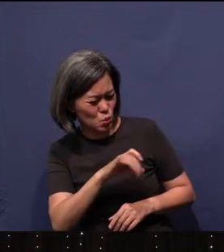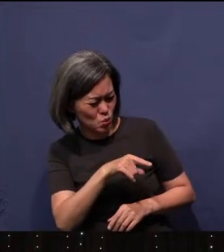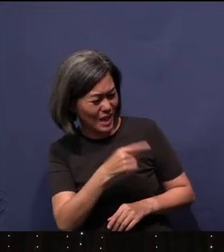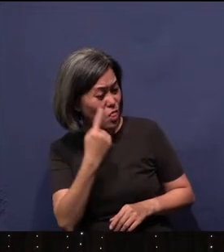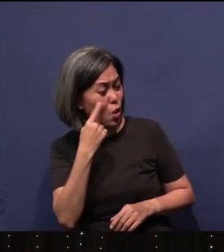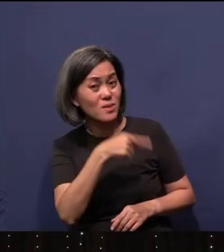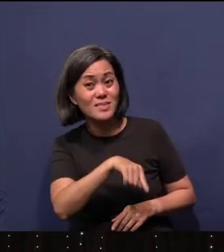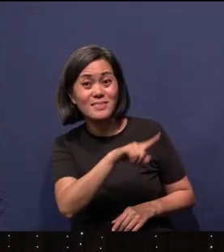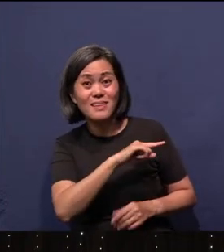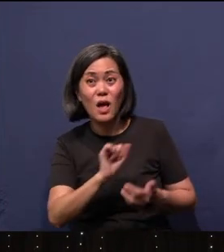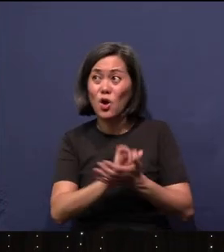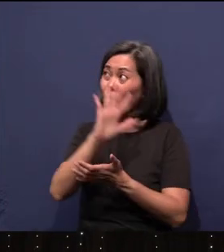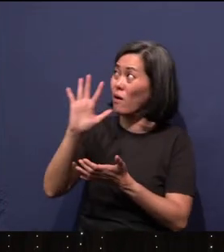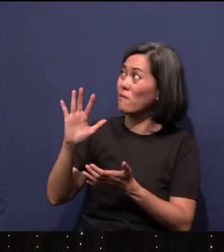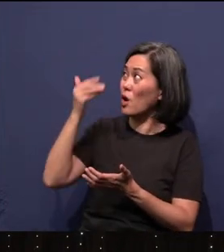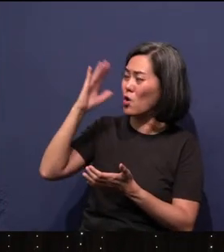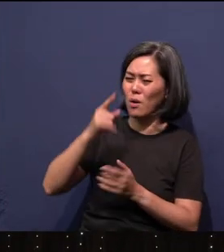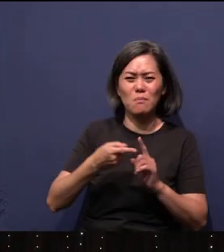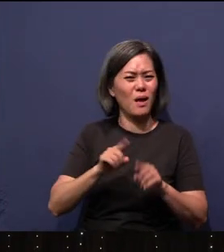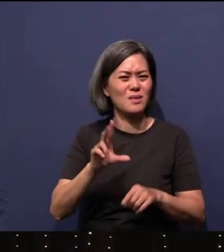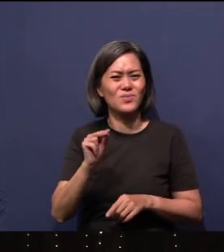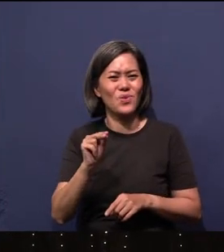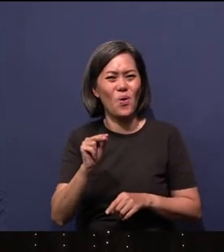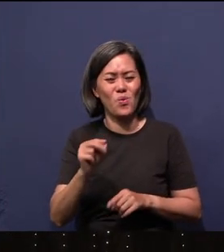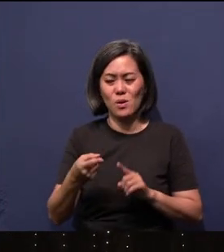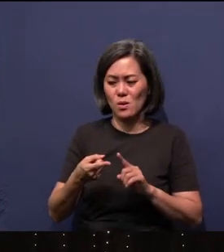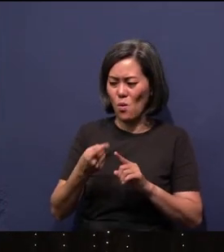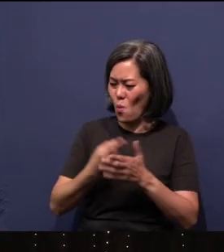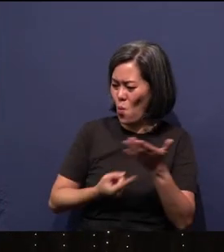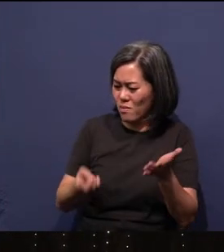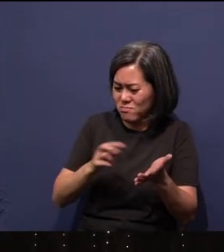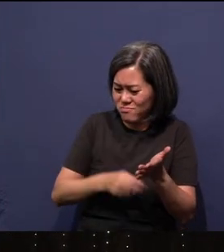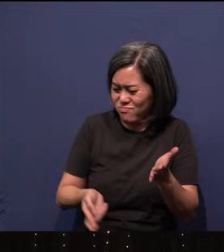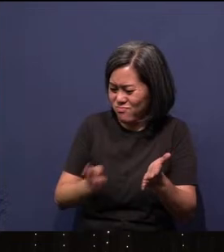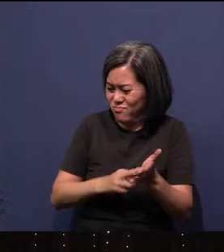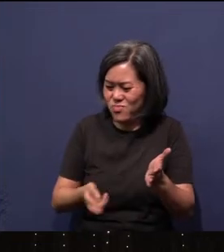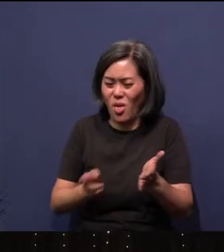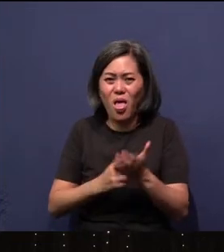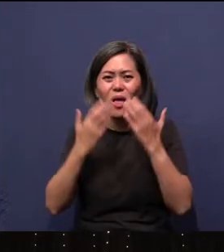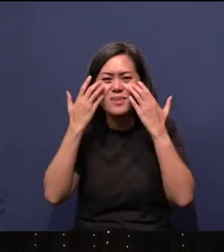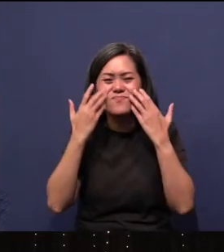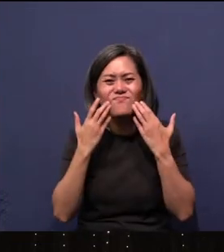So what then is the recurring theme here? It's a very sad news. Sad, sad news. You